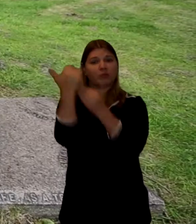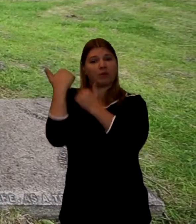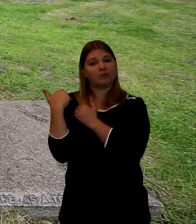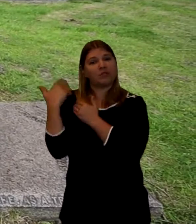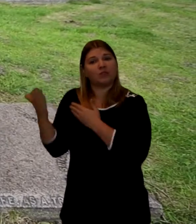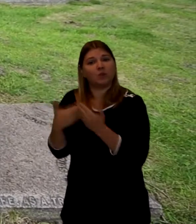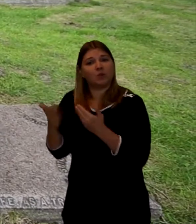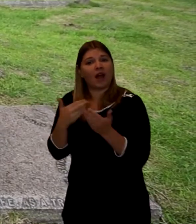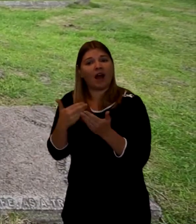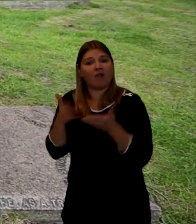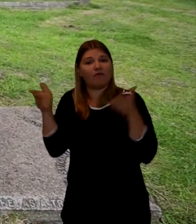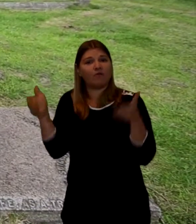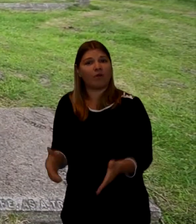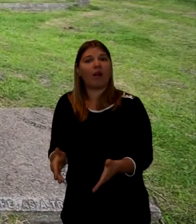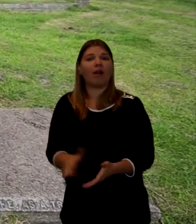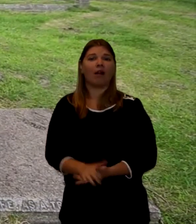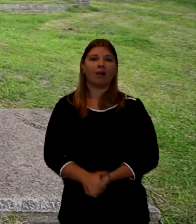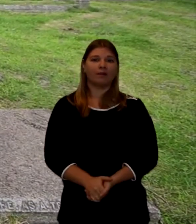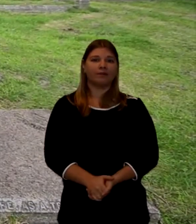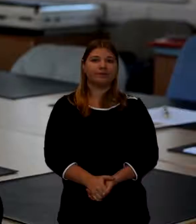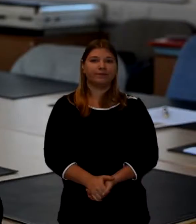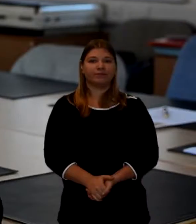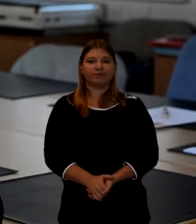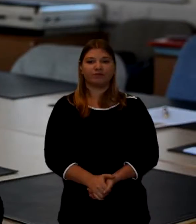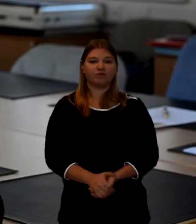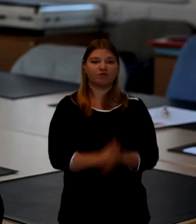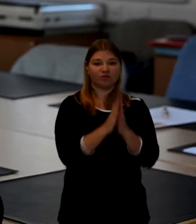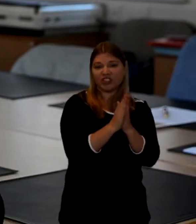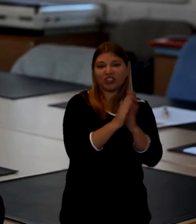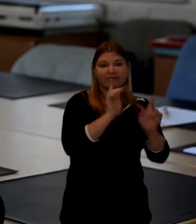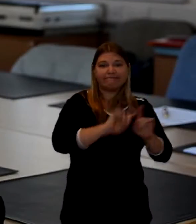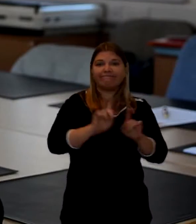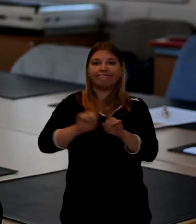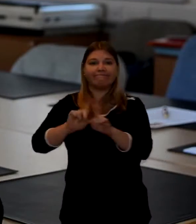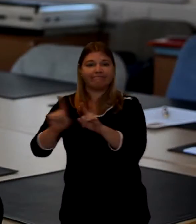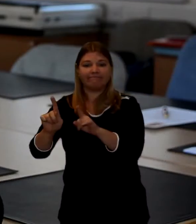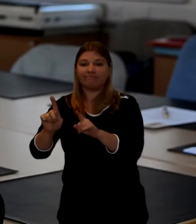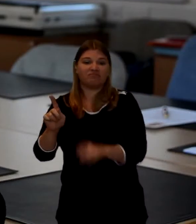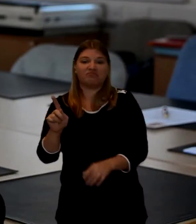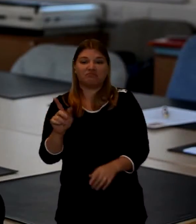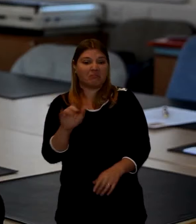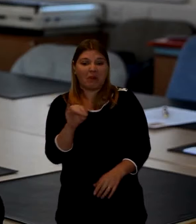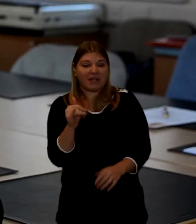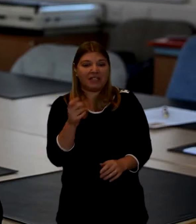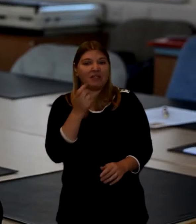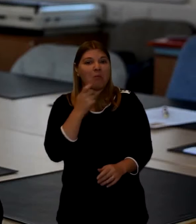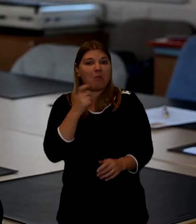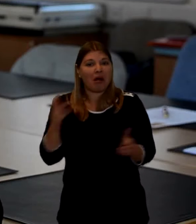And look at their requests and to deal with everything for them Some religions have a simple coffin with no religious symbols others